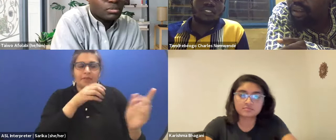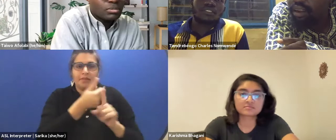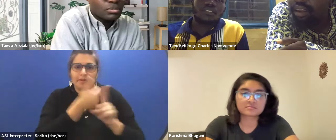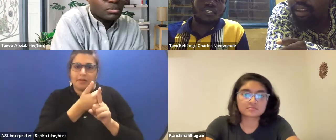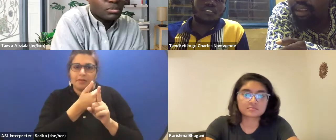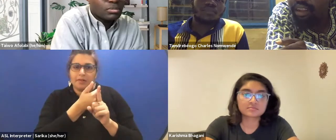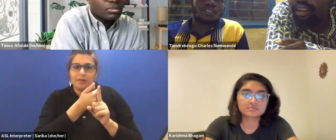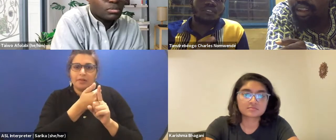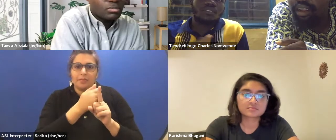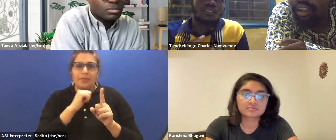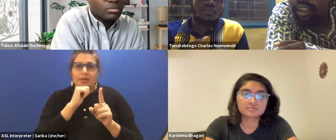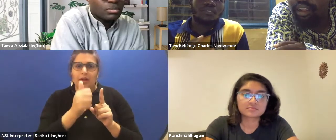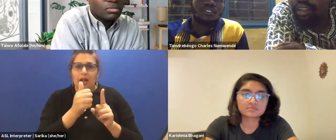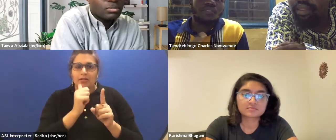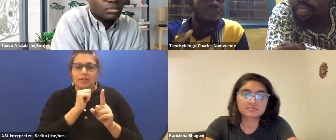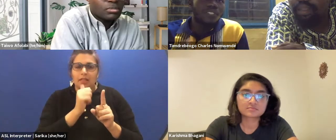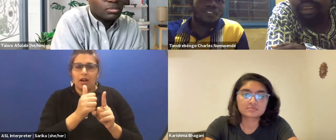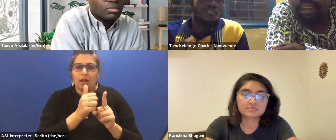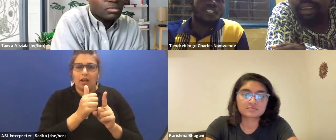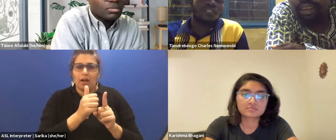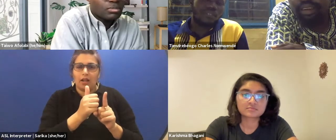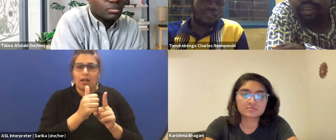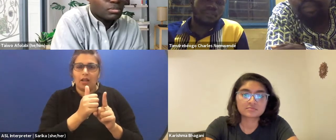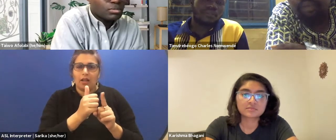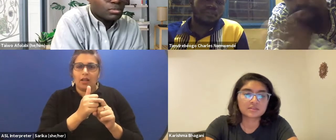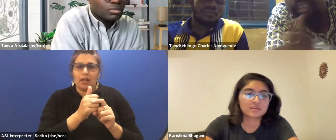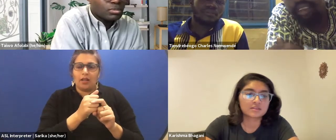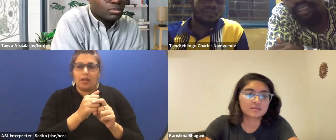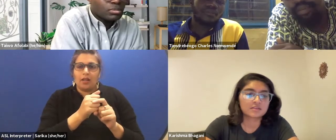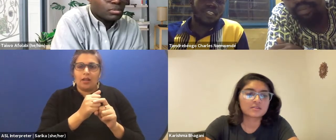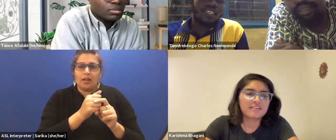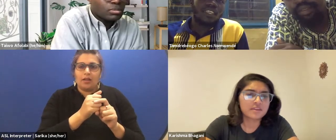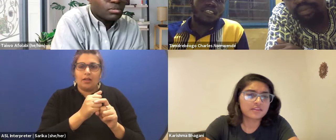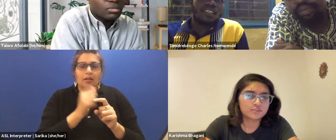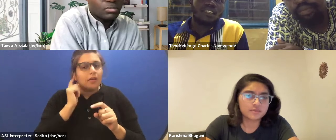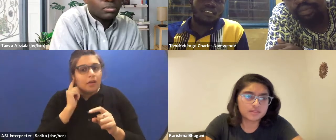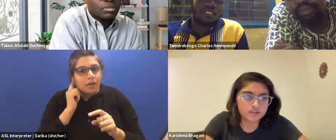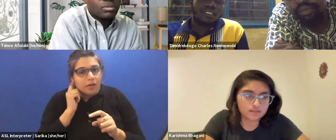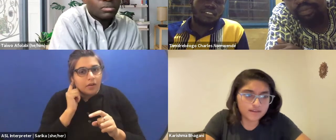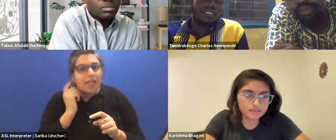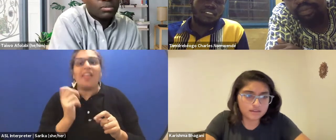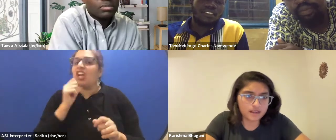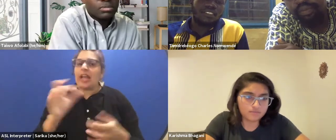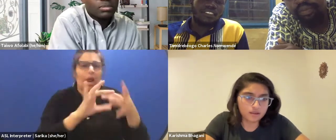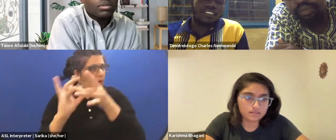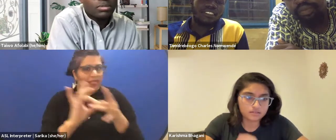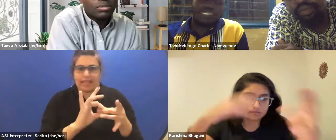It's like three different pieces of theater. Yes. Or they have nothing to do with each other, right? (speaking in French)